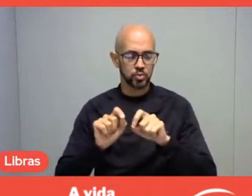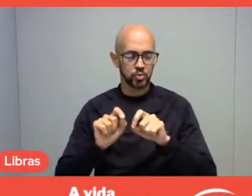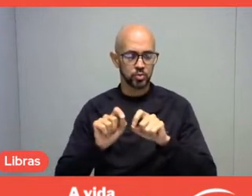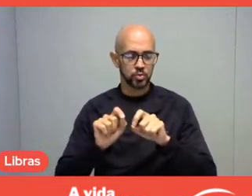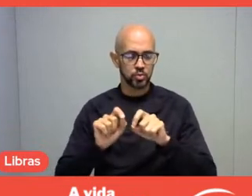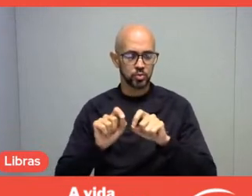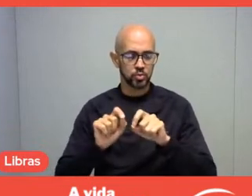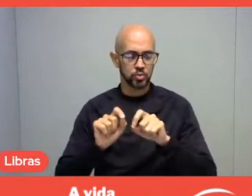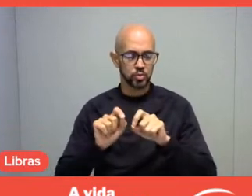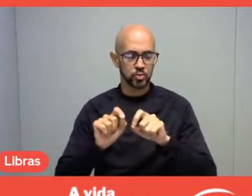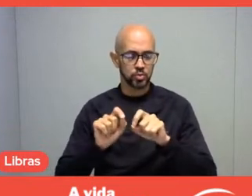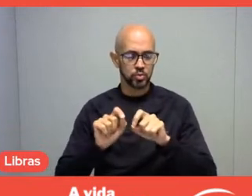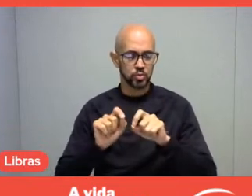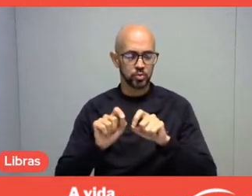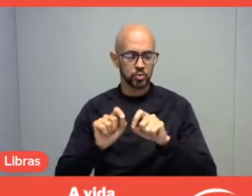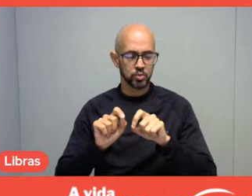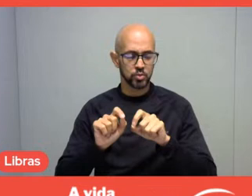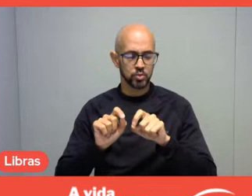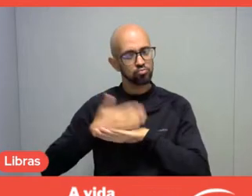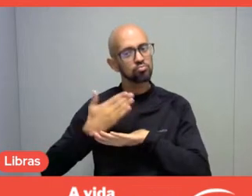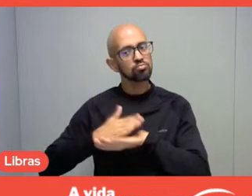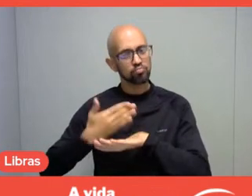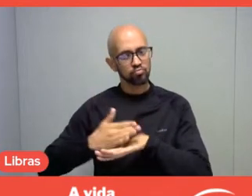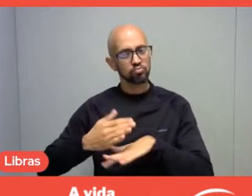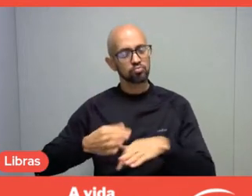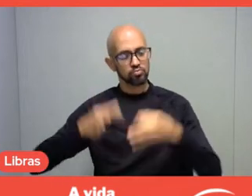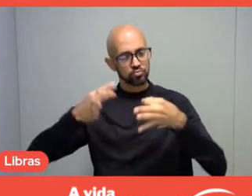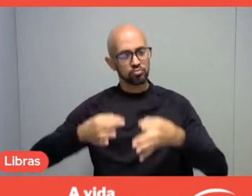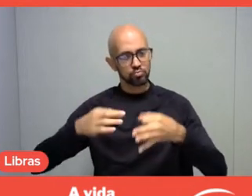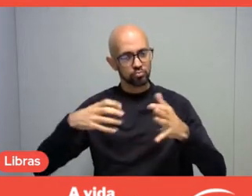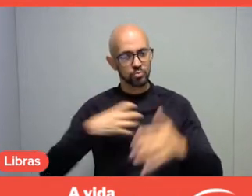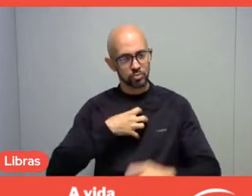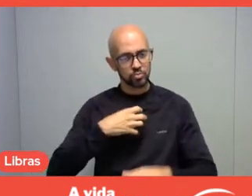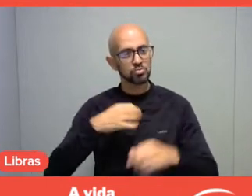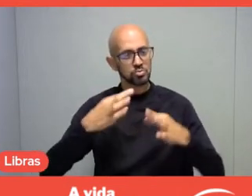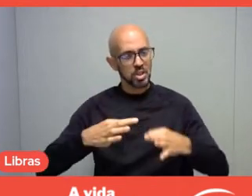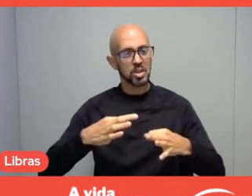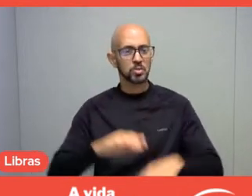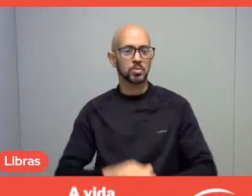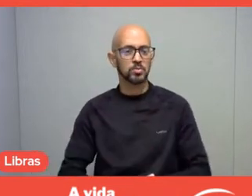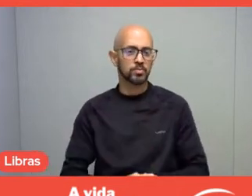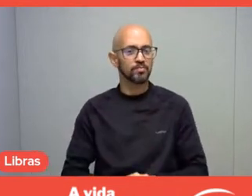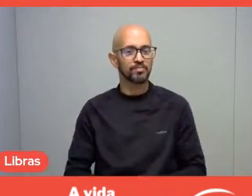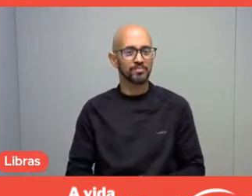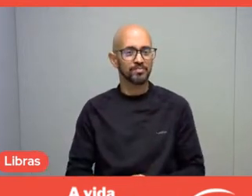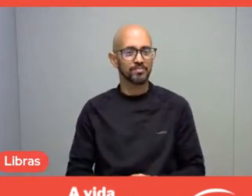to be carried out correctly. And that's it. I give the floor back to you, Marcia.